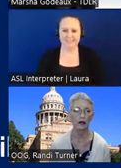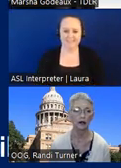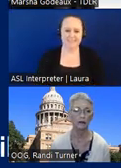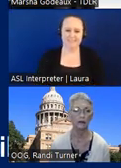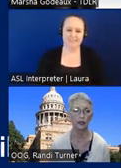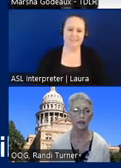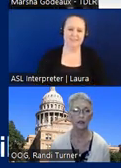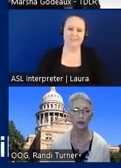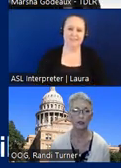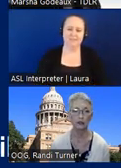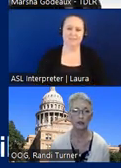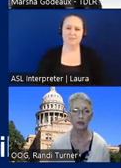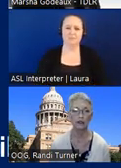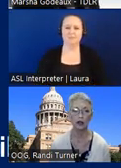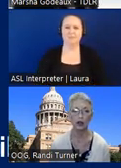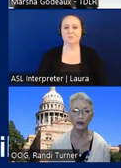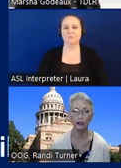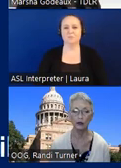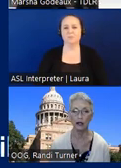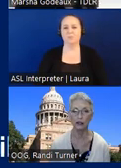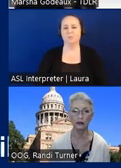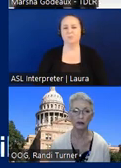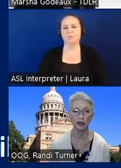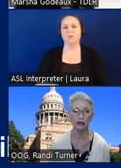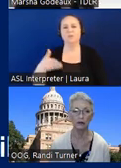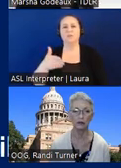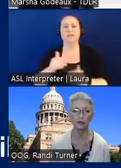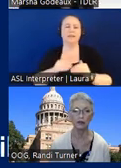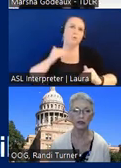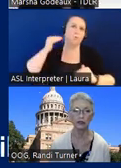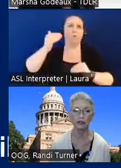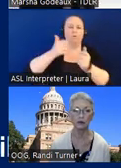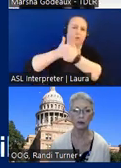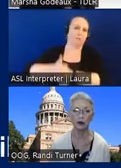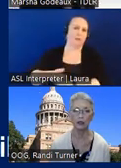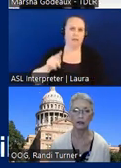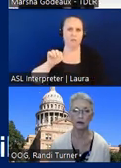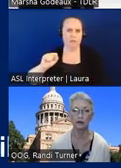um is there such a thing as over compliance with tasks specifically accessible parking space